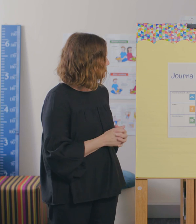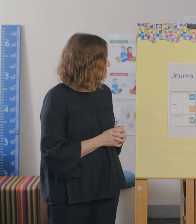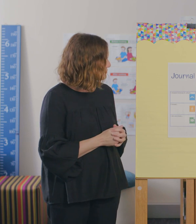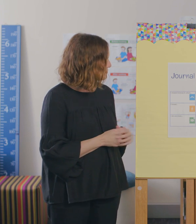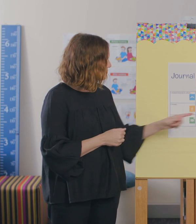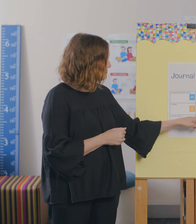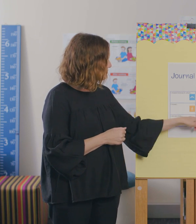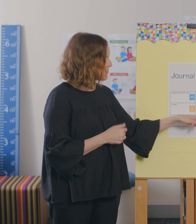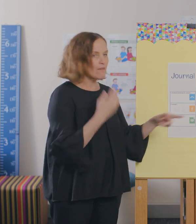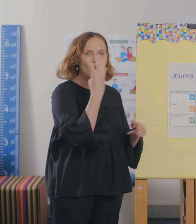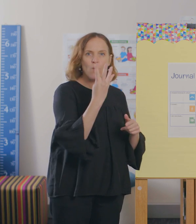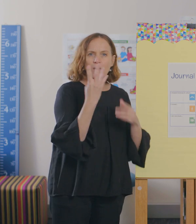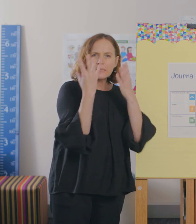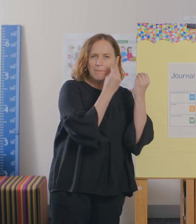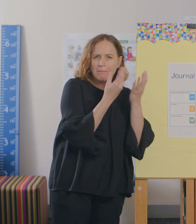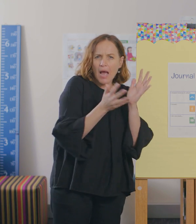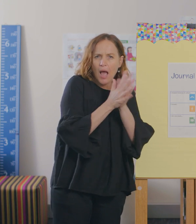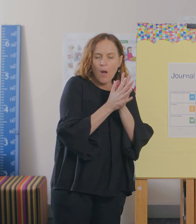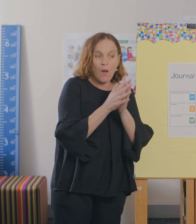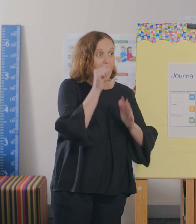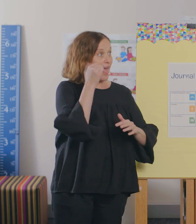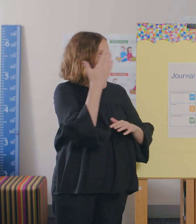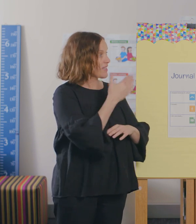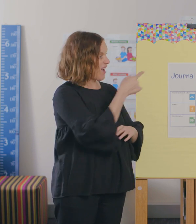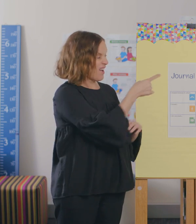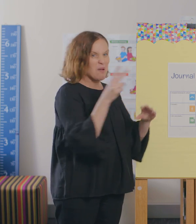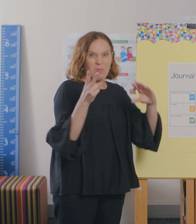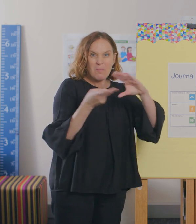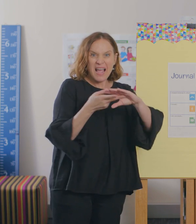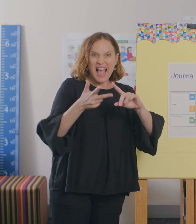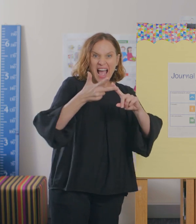Four: How I slept. Last night, I went to bed at 8 o’clock,